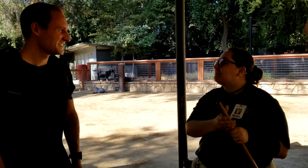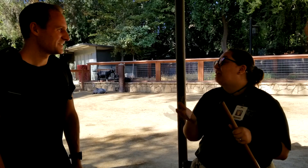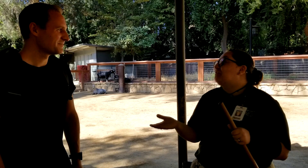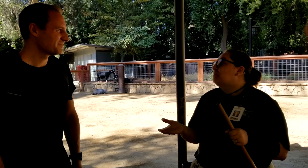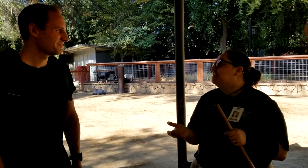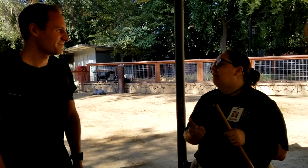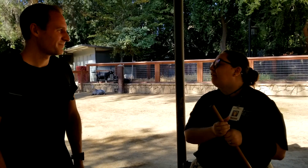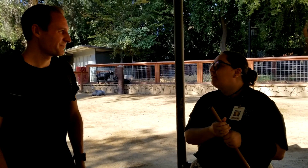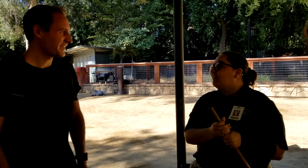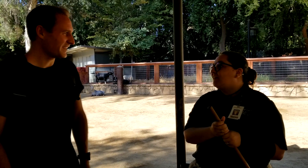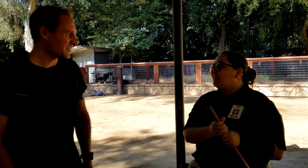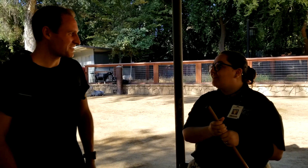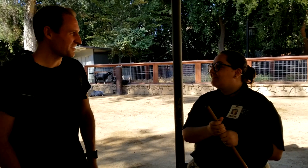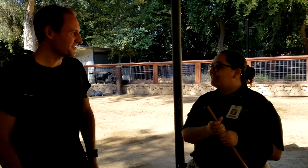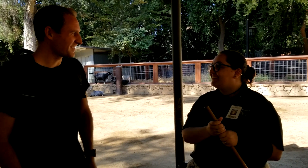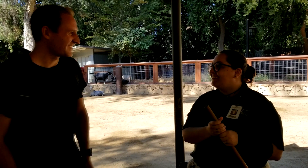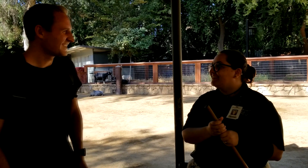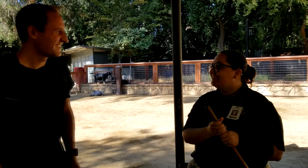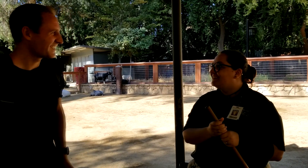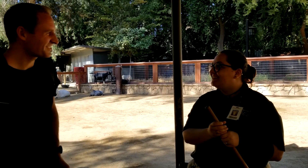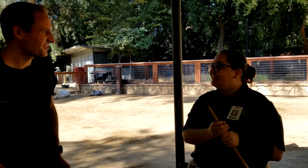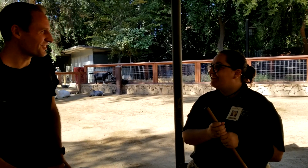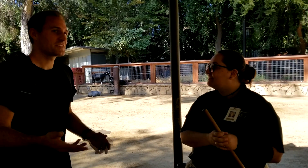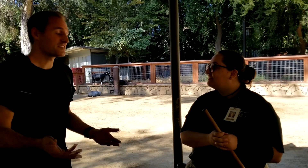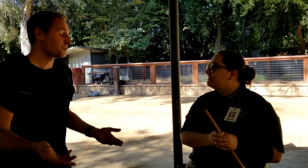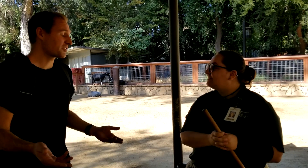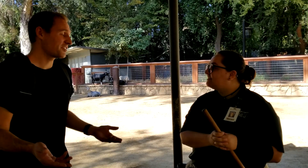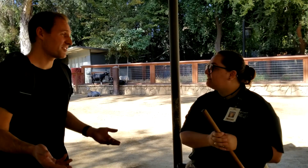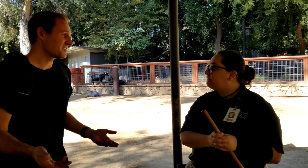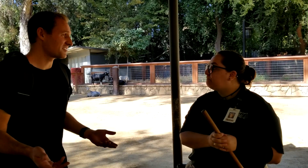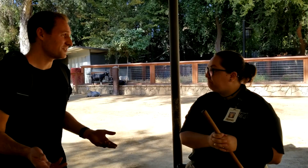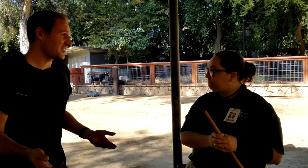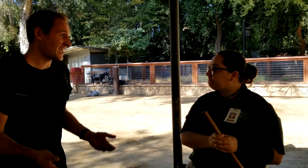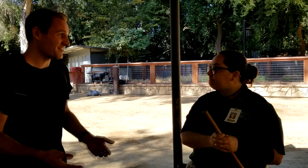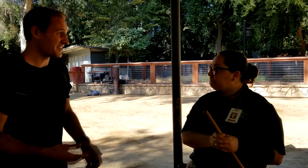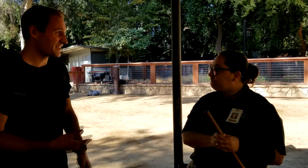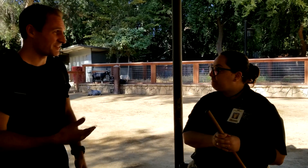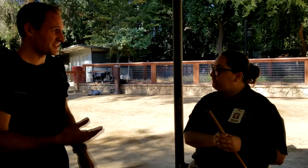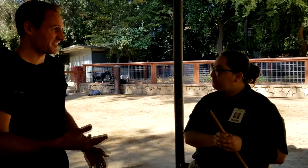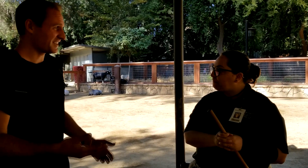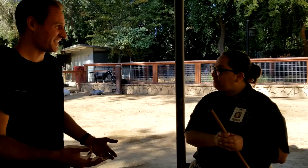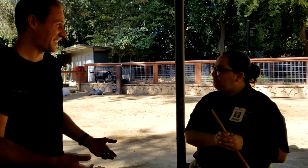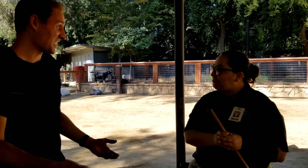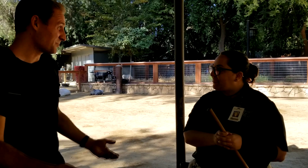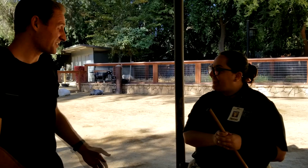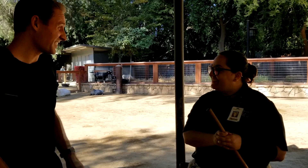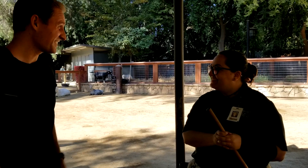or tell them where to go. Yeah, absolutely. That’s cool! Since you work here at the zoo, do you have any favorite, uh, animal signs?